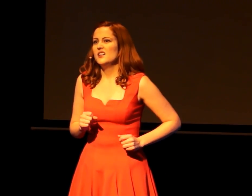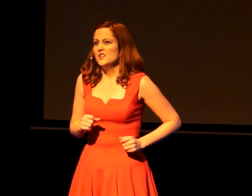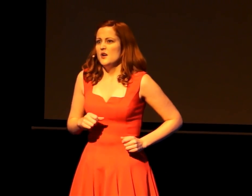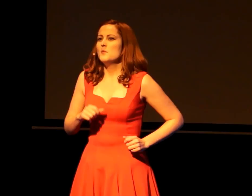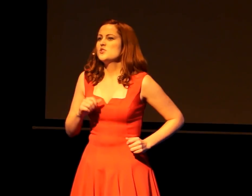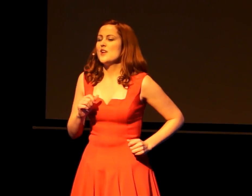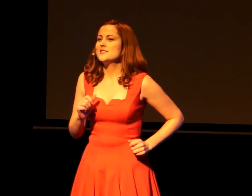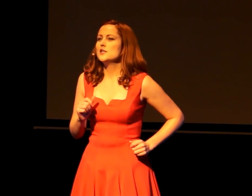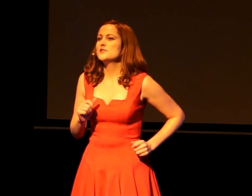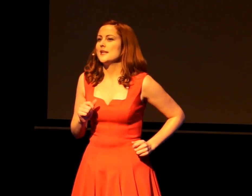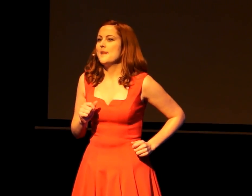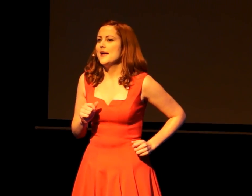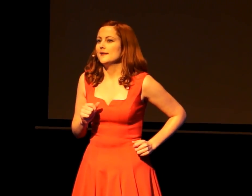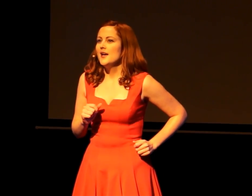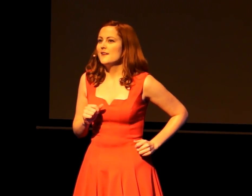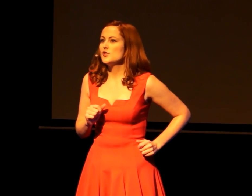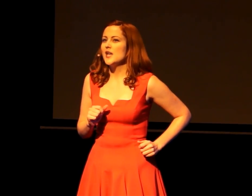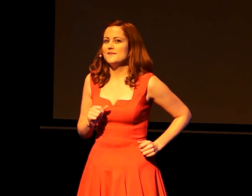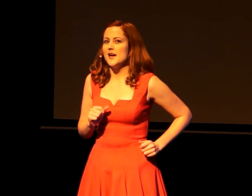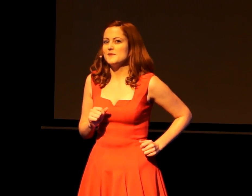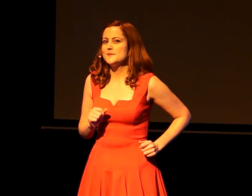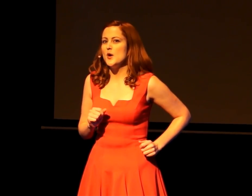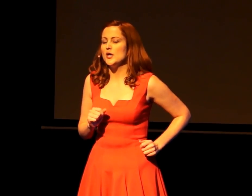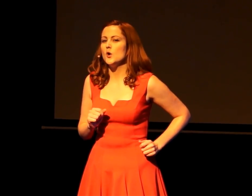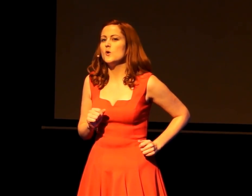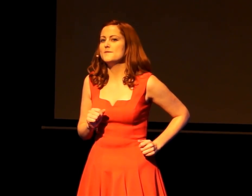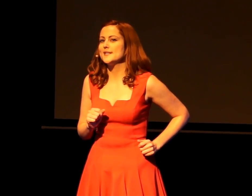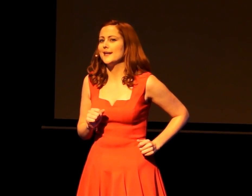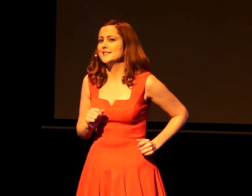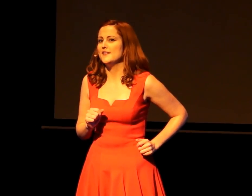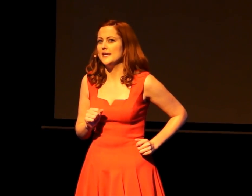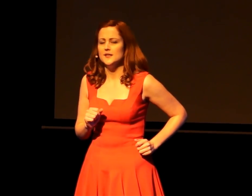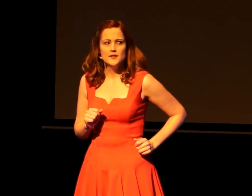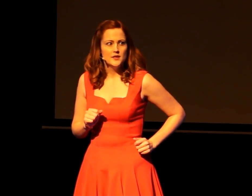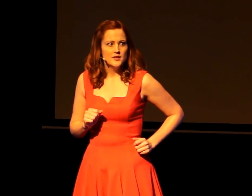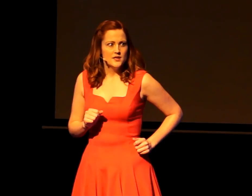Almost translucently pale after a lifetime of spurning all physical activity.